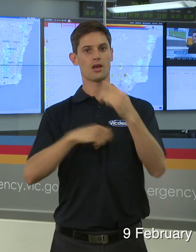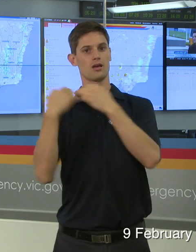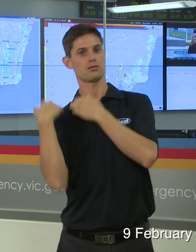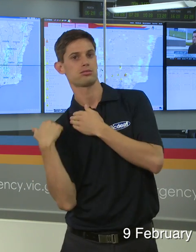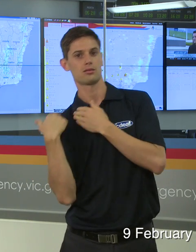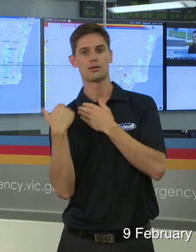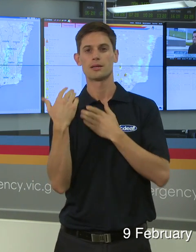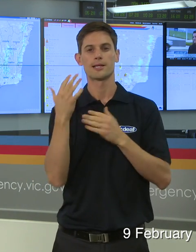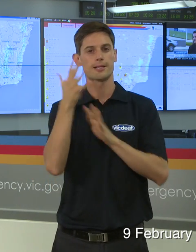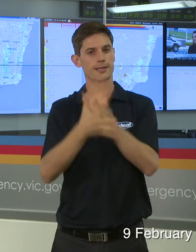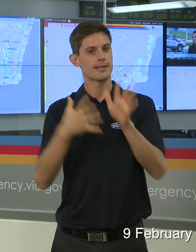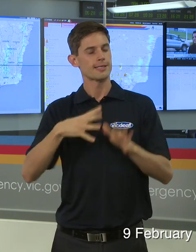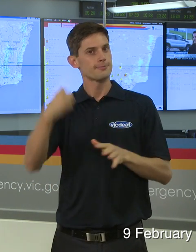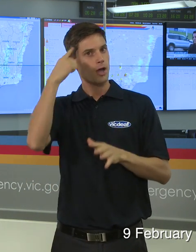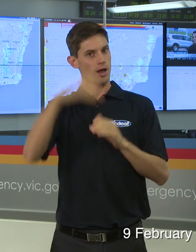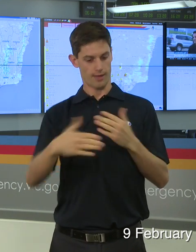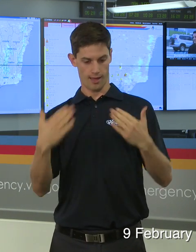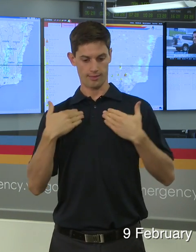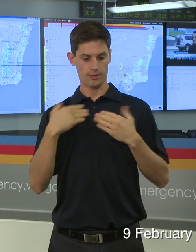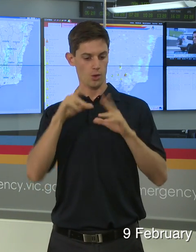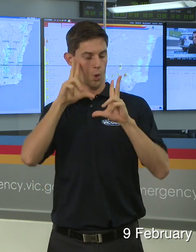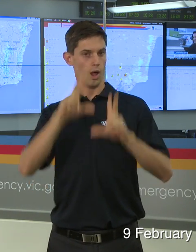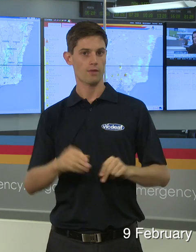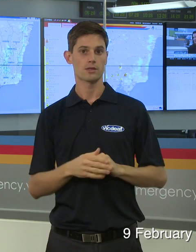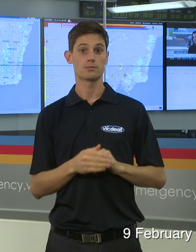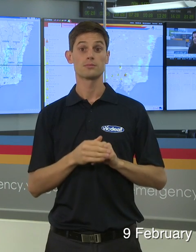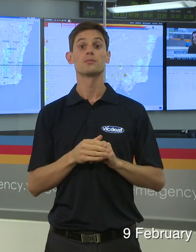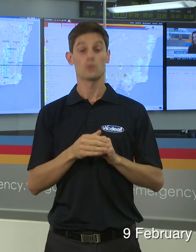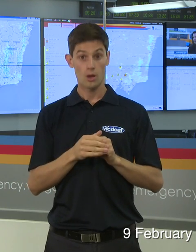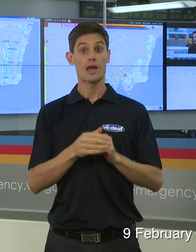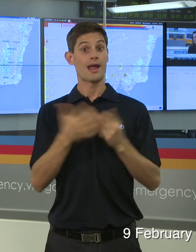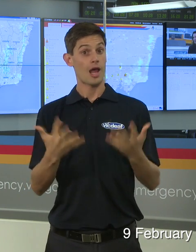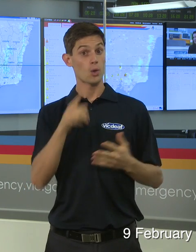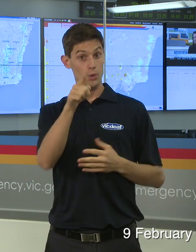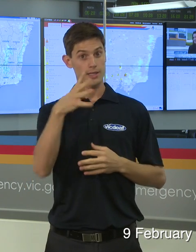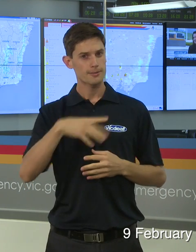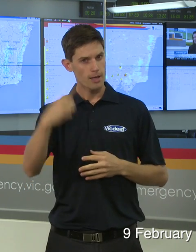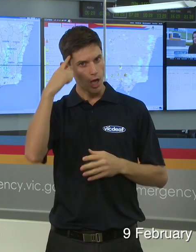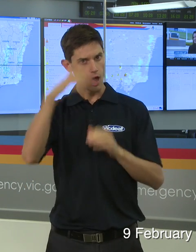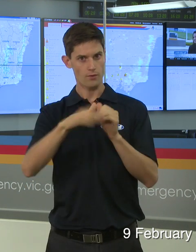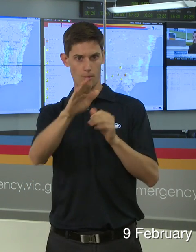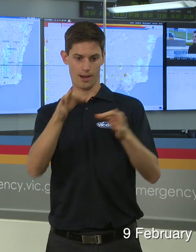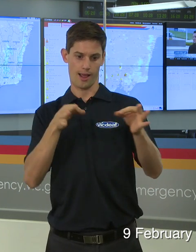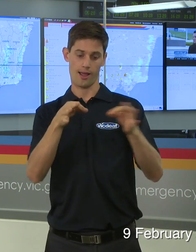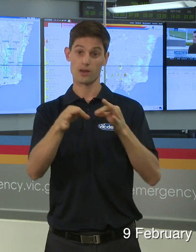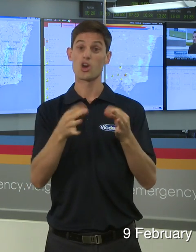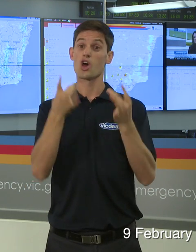The last thing that is important is to just refocus on your plan. We have had mild conditions through most of January,